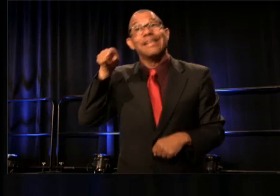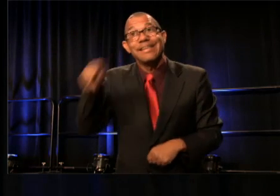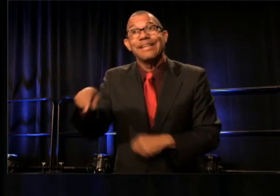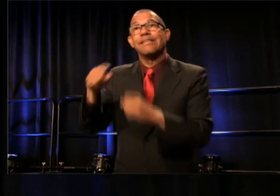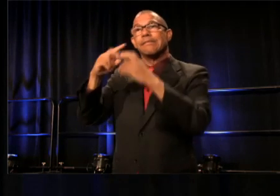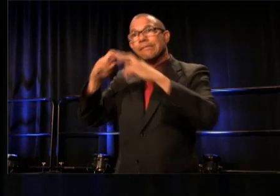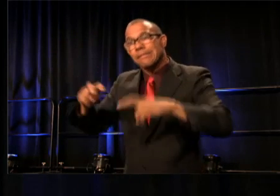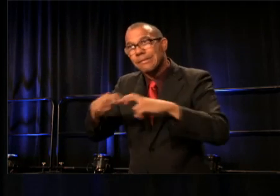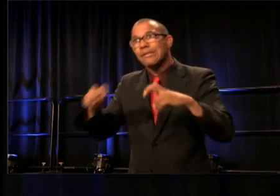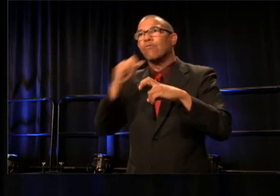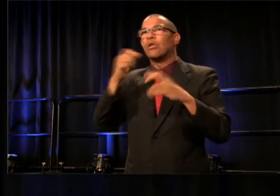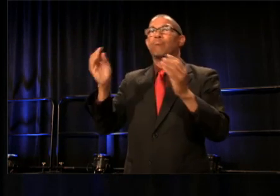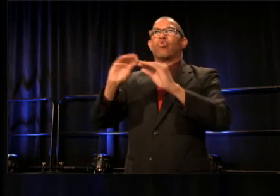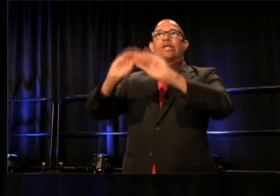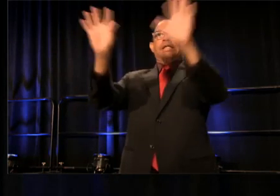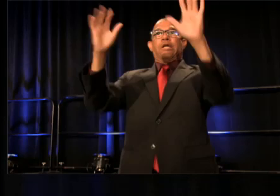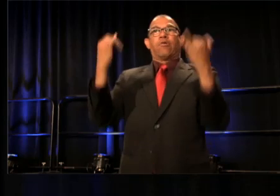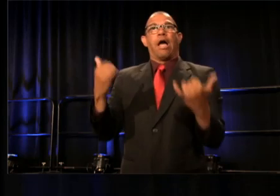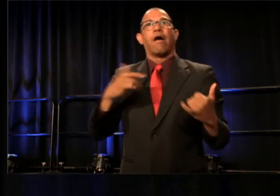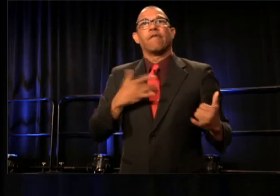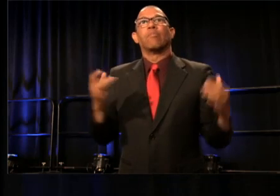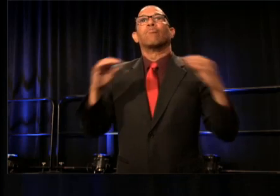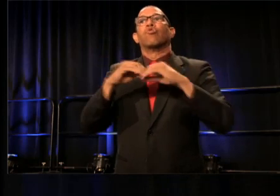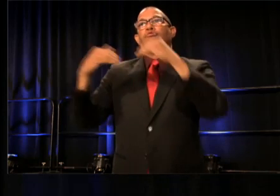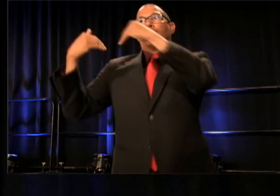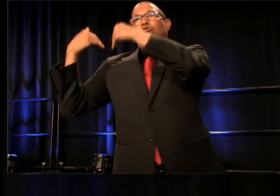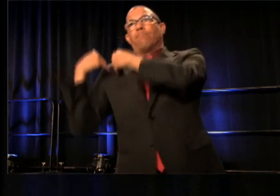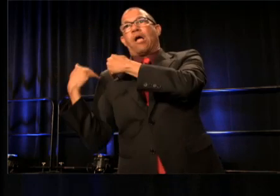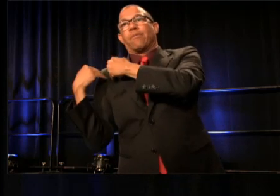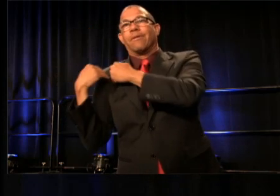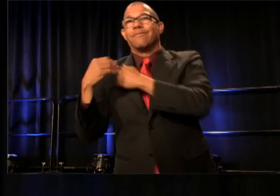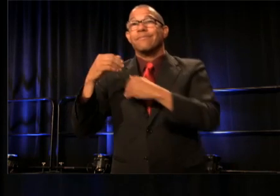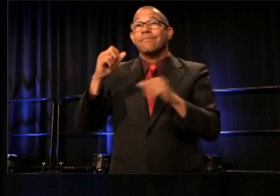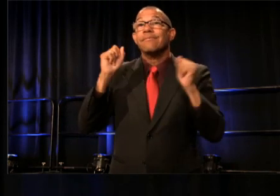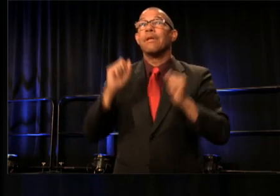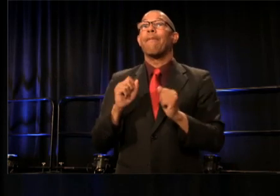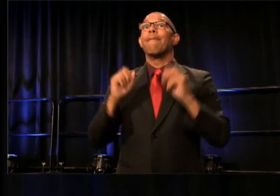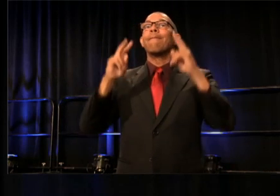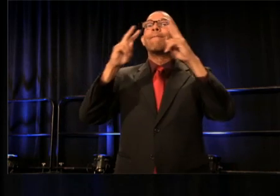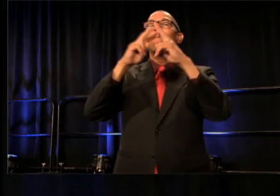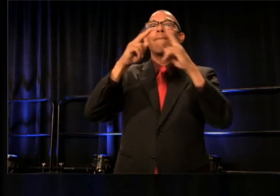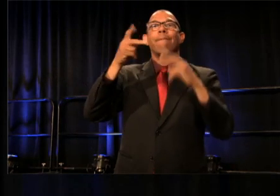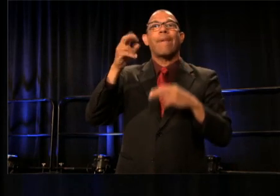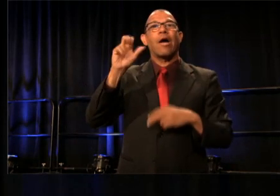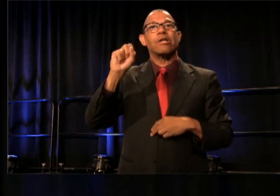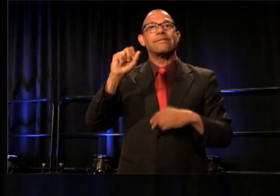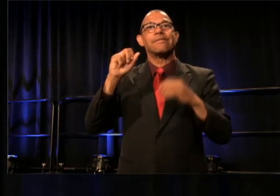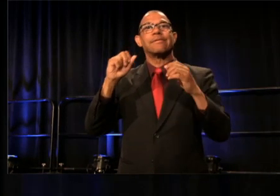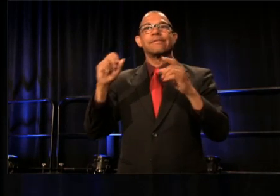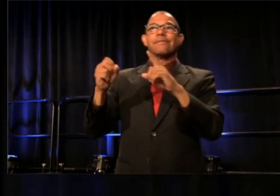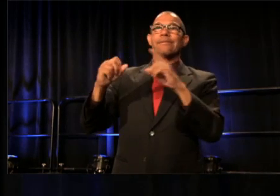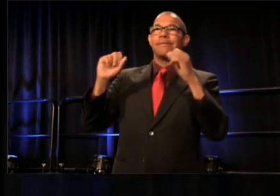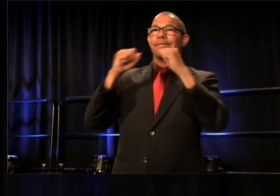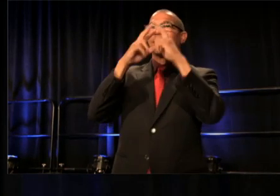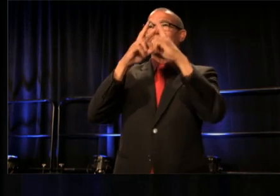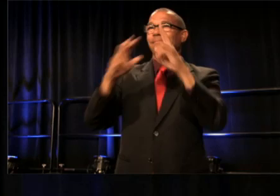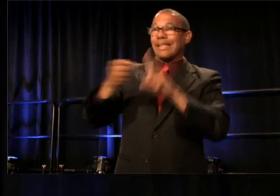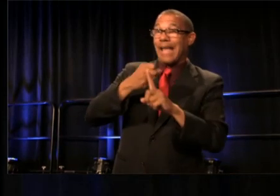it has become a responsibility. The Paris attacks happened on the day of our opening night in Berkeley. At the pre-show dinner, donors and trustees